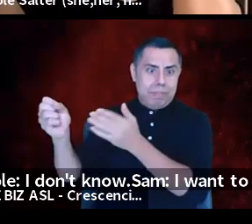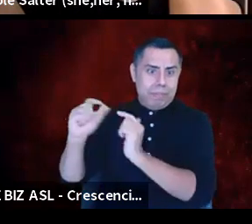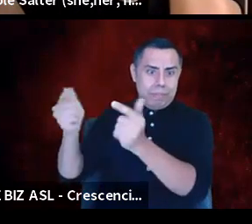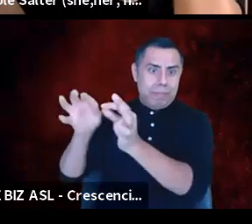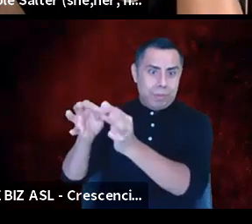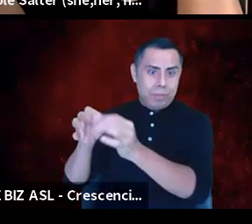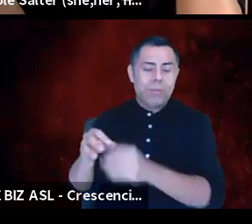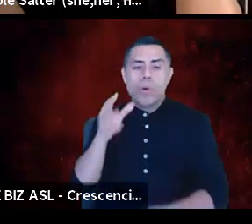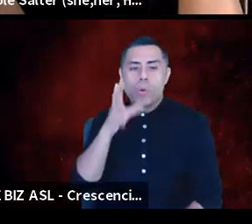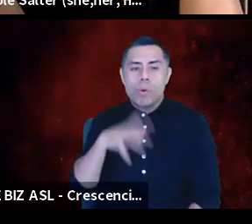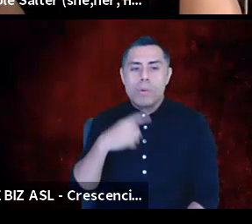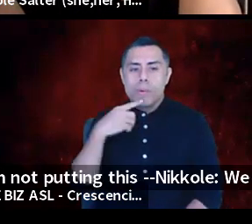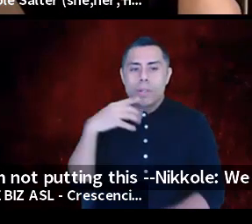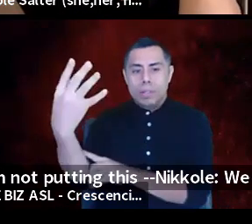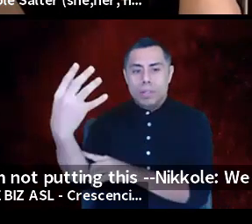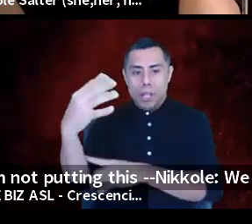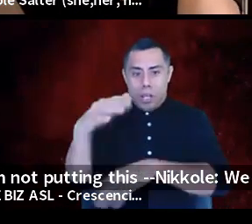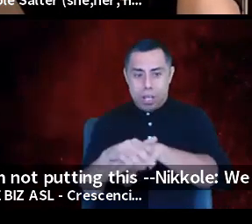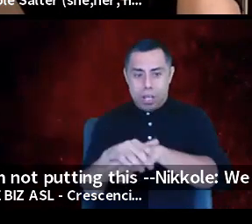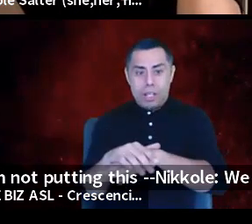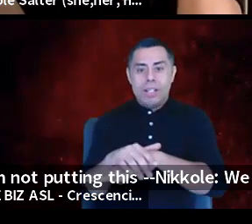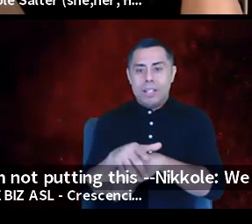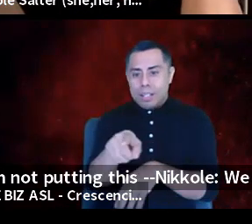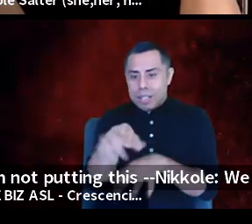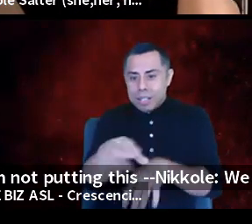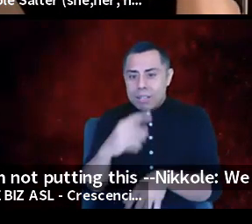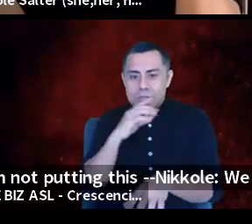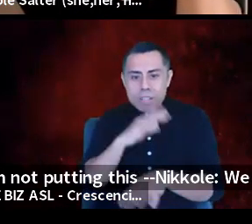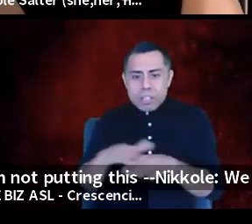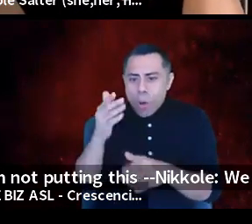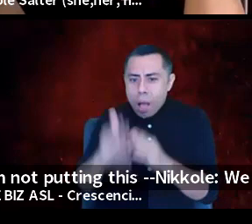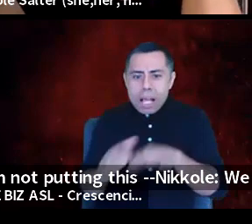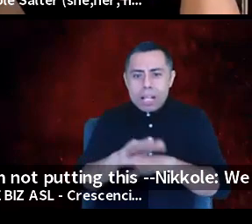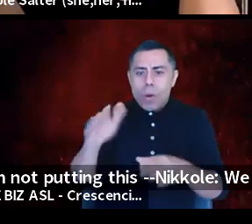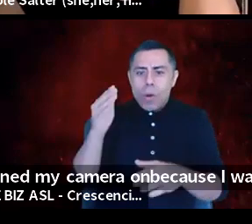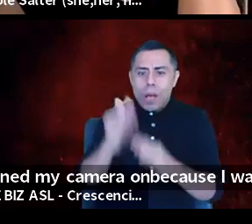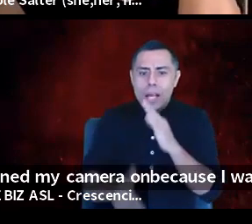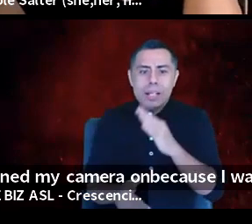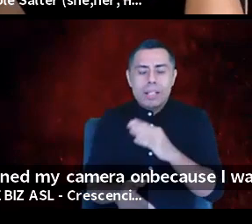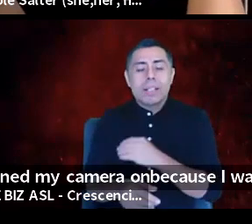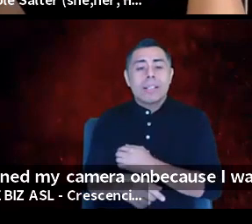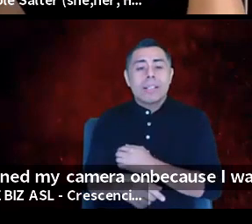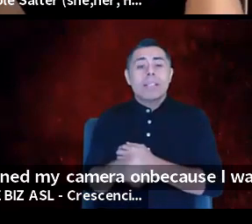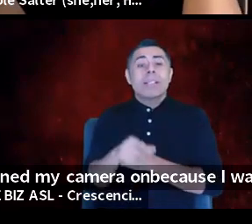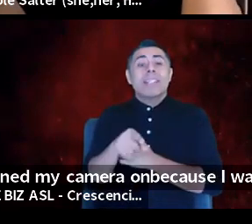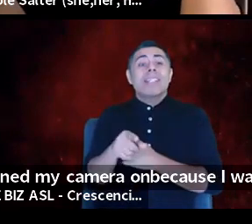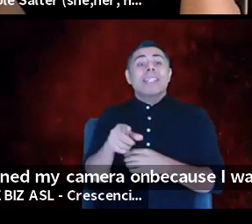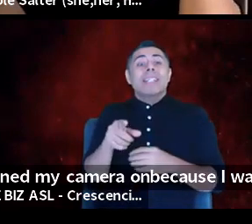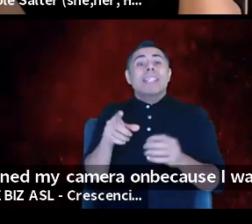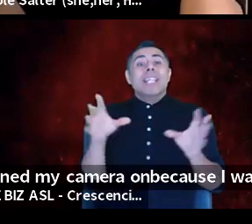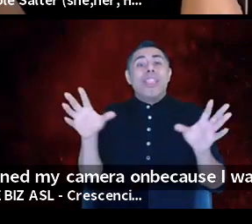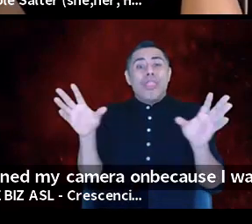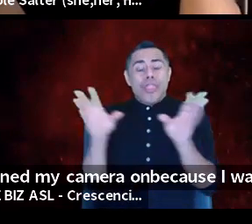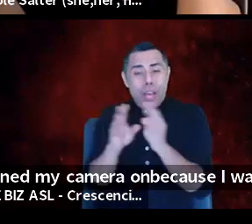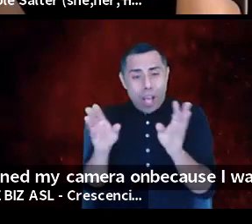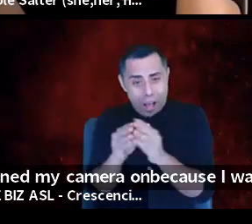I'm reading the chat, and everybody's saying, "Don't end the session, don't end the session, "don't end the session!" The session is the conference. We ended the conference for this session.